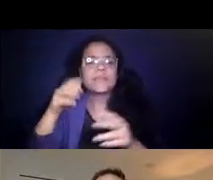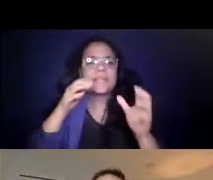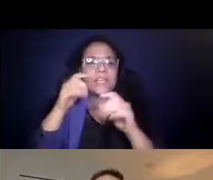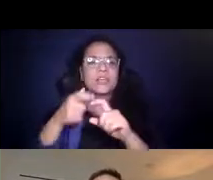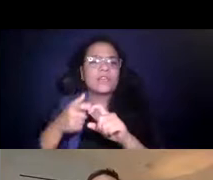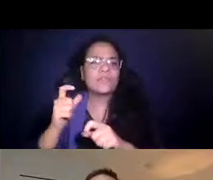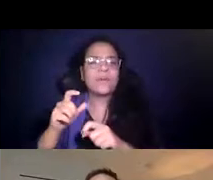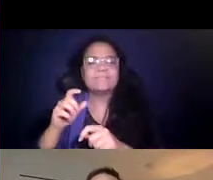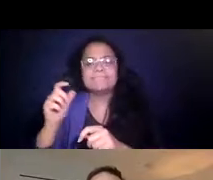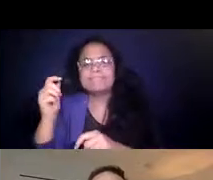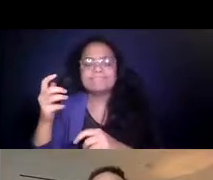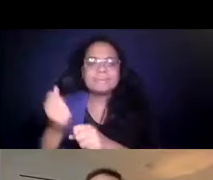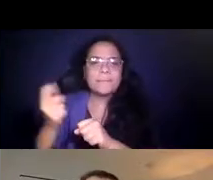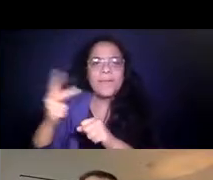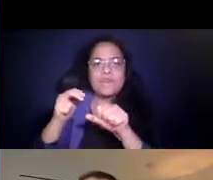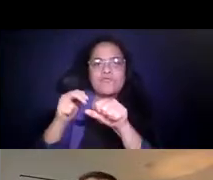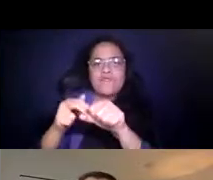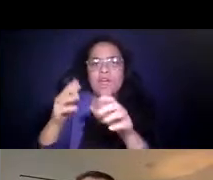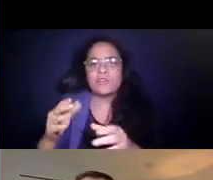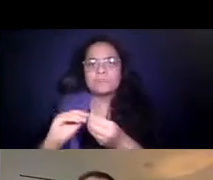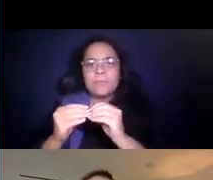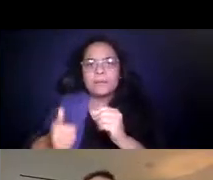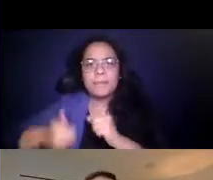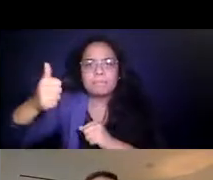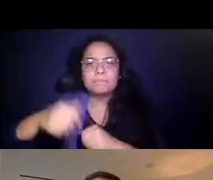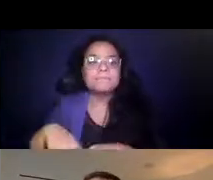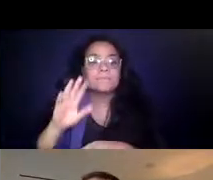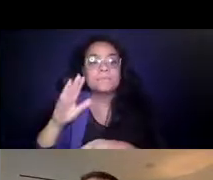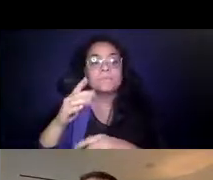14:18:48 Well, the first and foremost is effective customer communications.